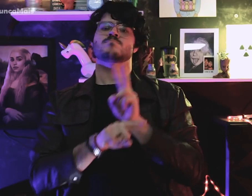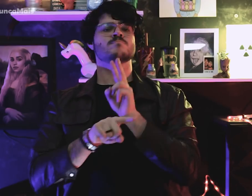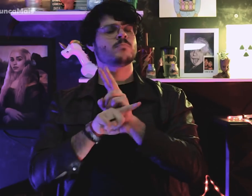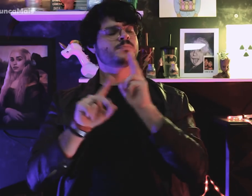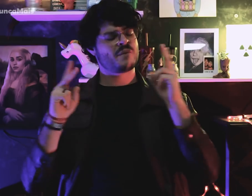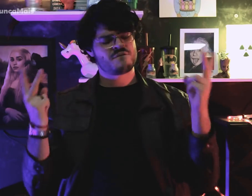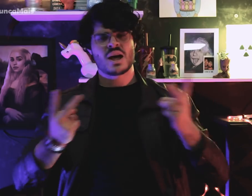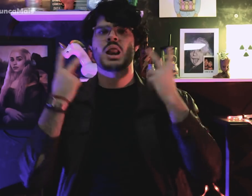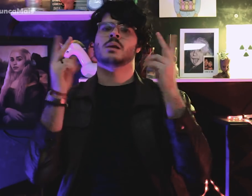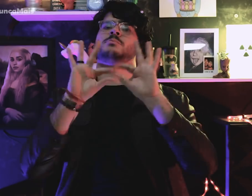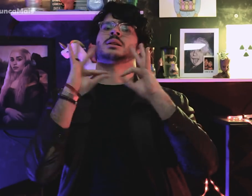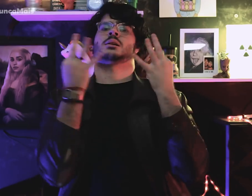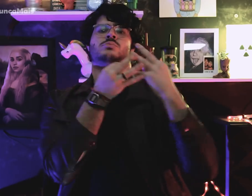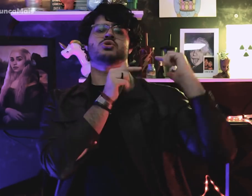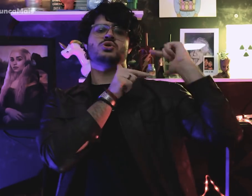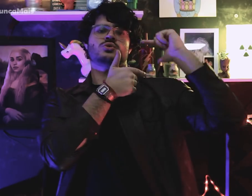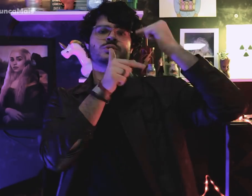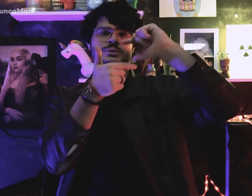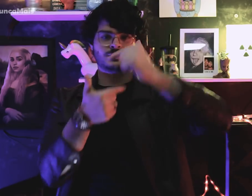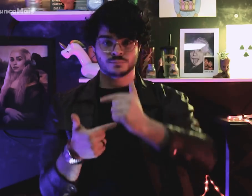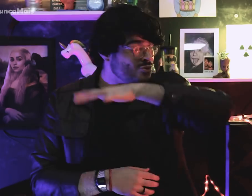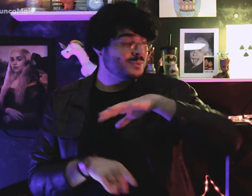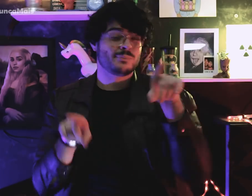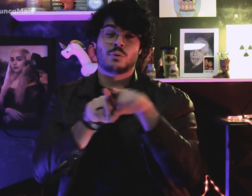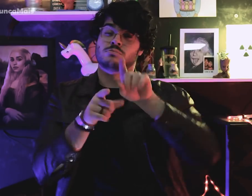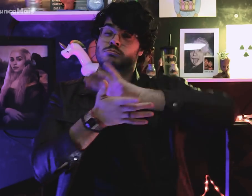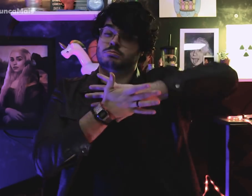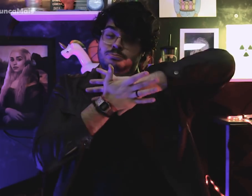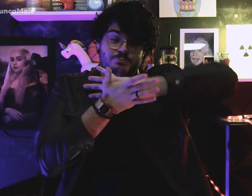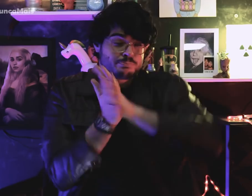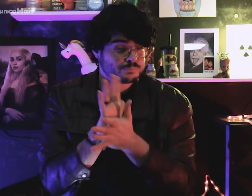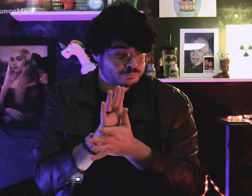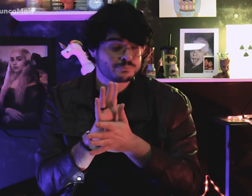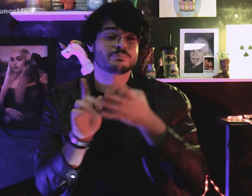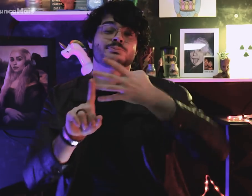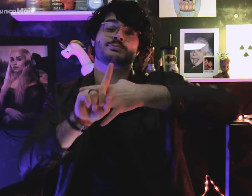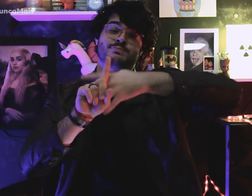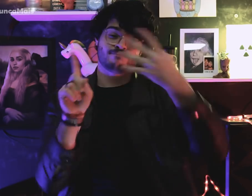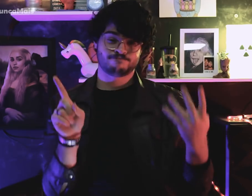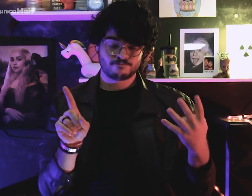pois defendia os valores da família tradicionais, eram extremante LGBTfóbicos.